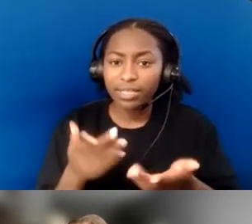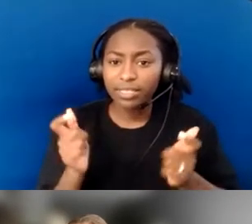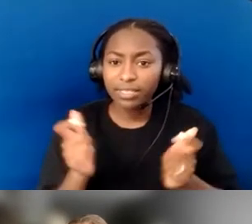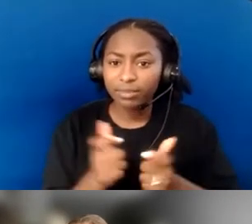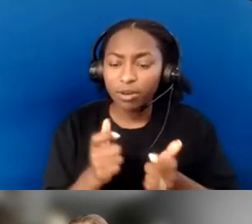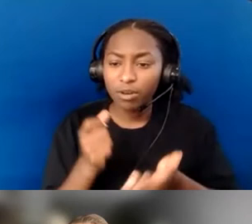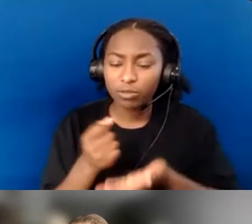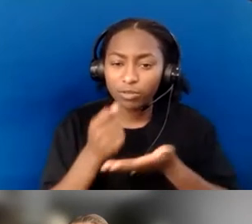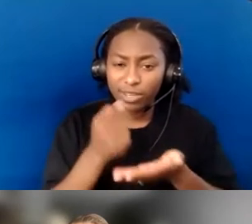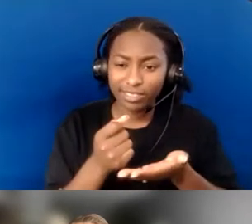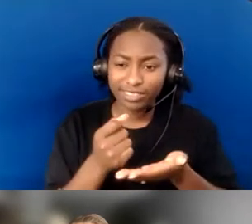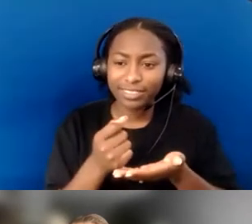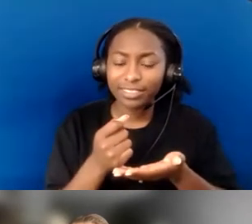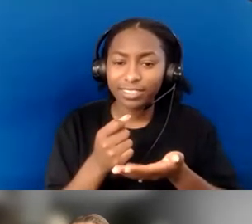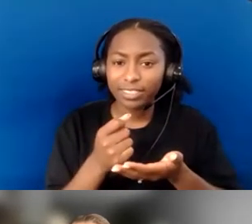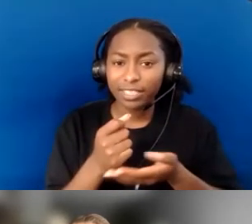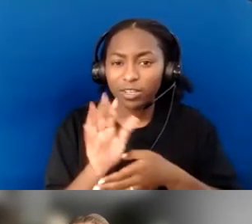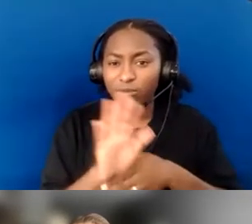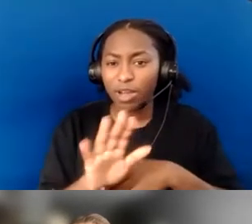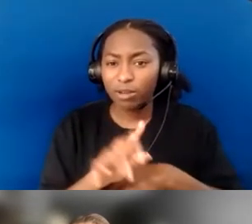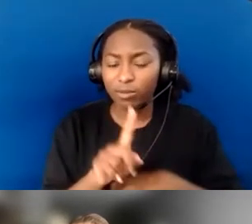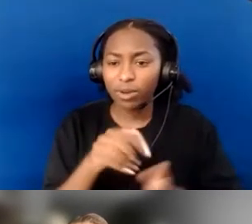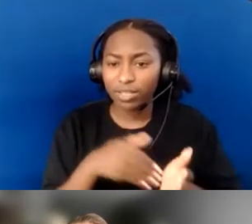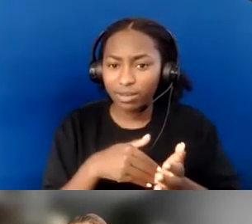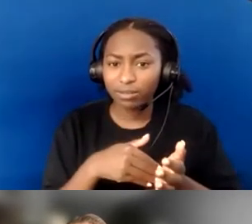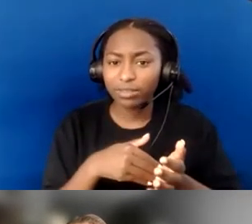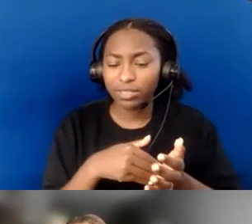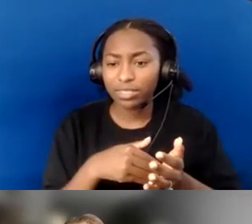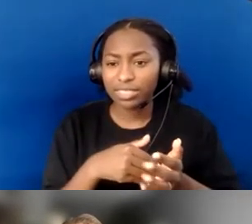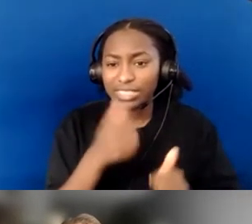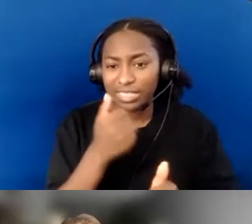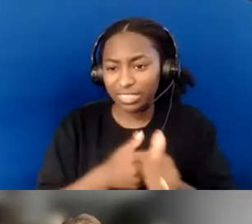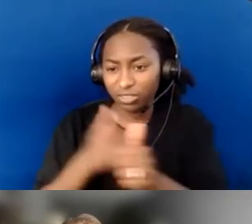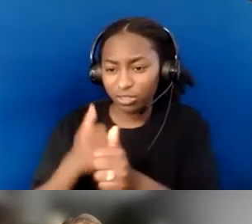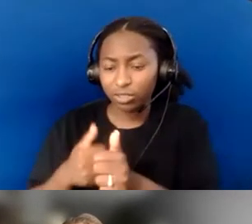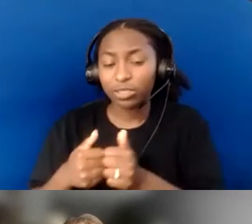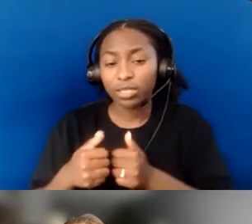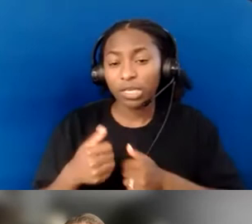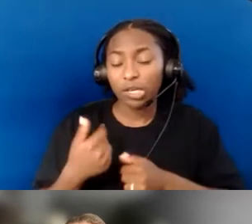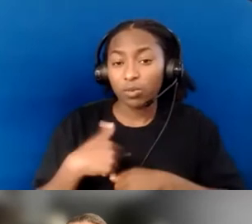because one of their goals is to spread things far and wide and to force you to be creative with how you're going to use that.